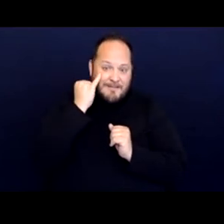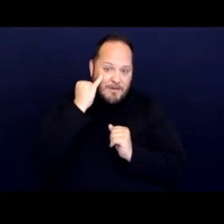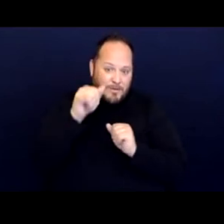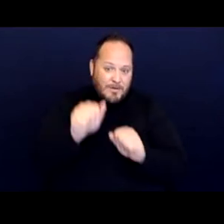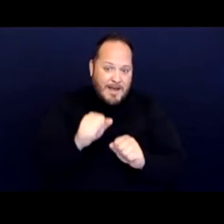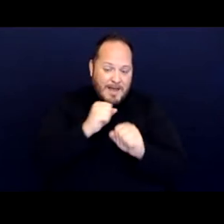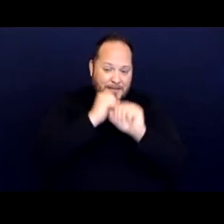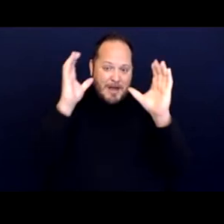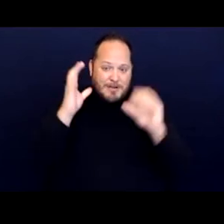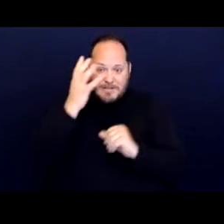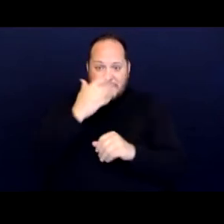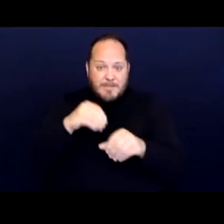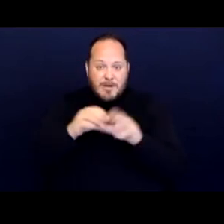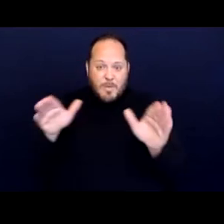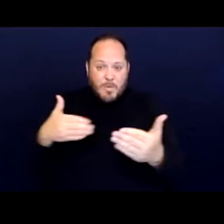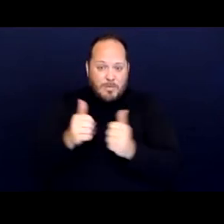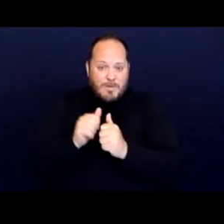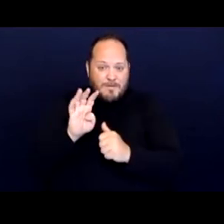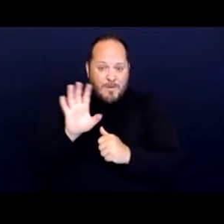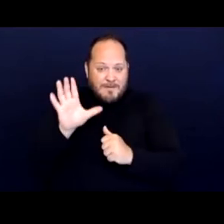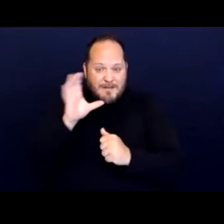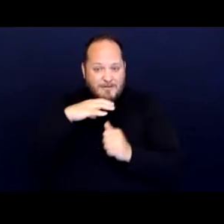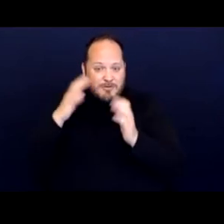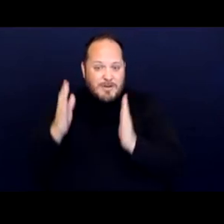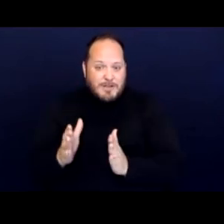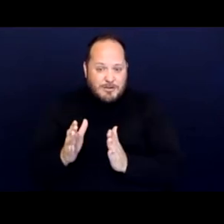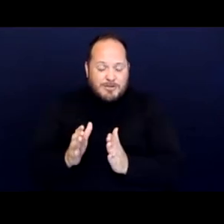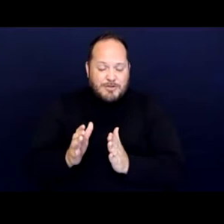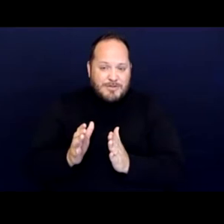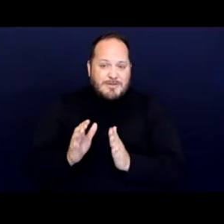in a room with 45 strangers can be stressful